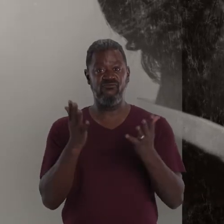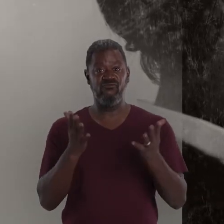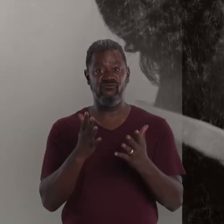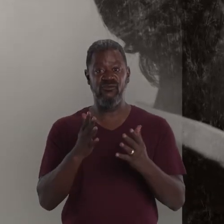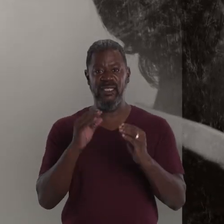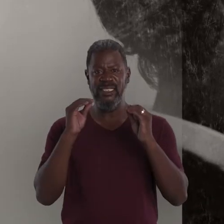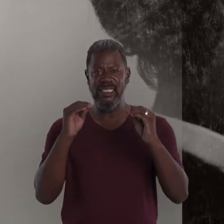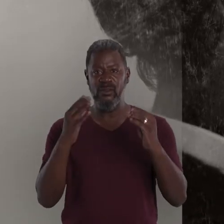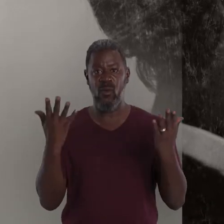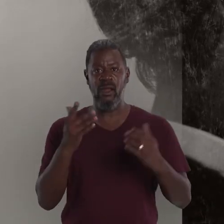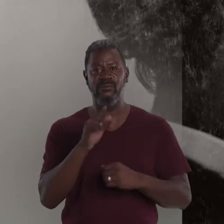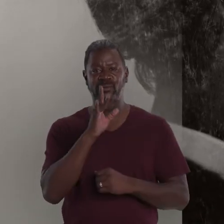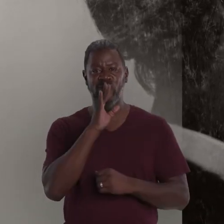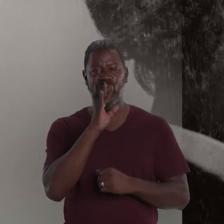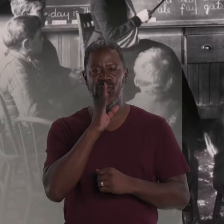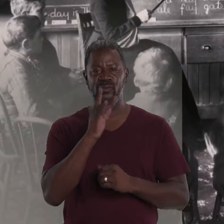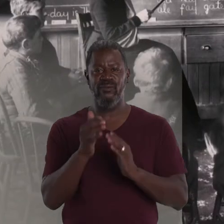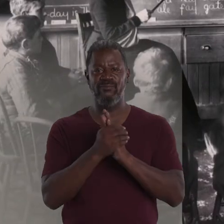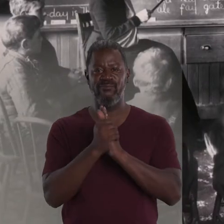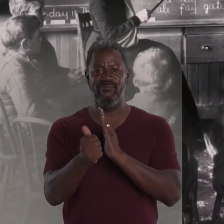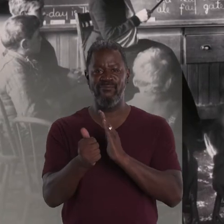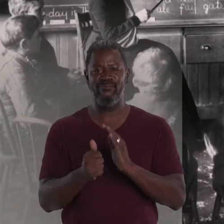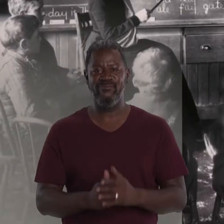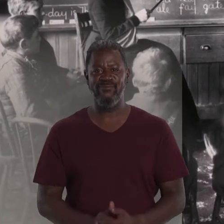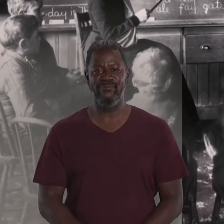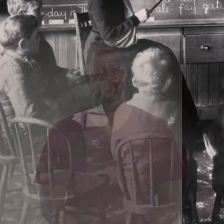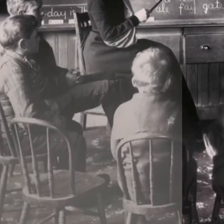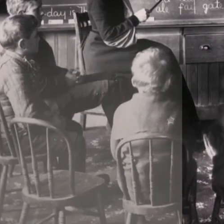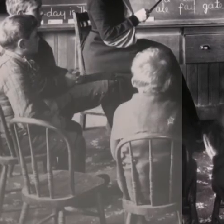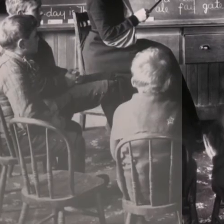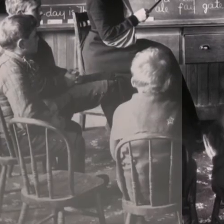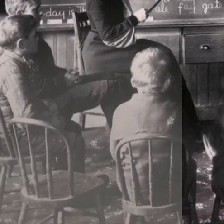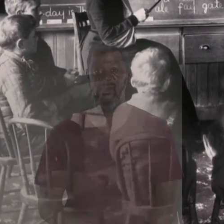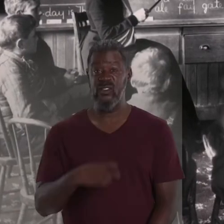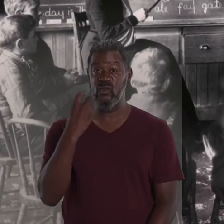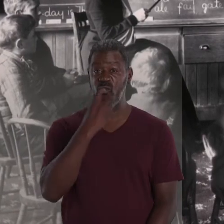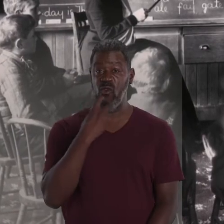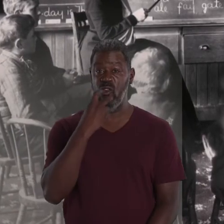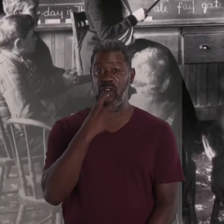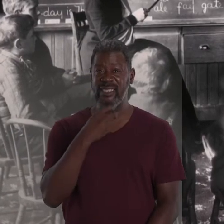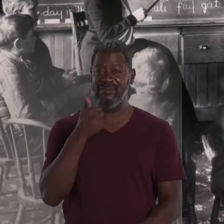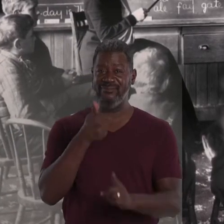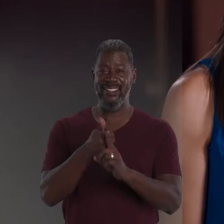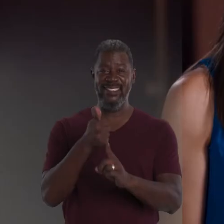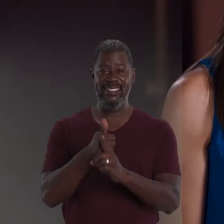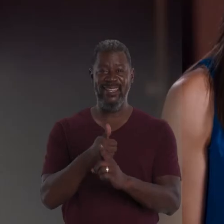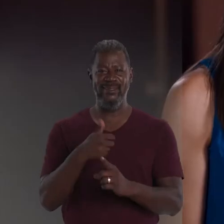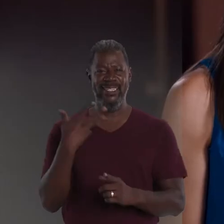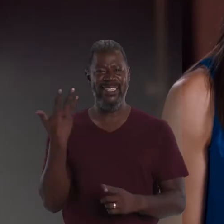and for the teaching of oral skills in schools. Oralism in general,